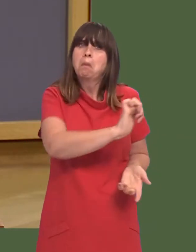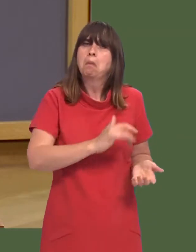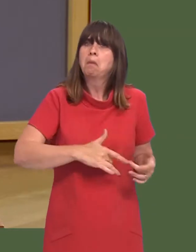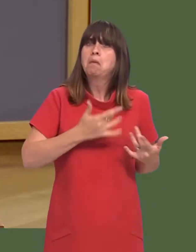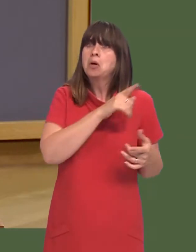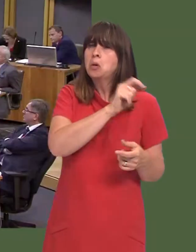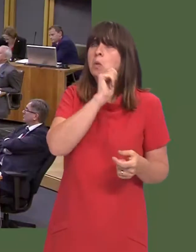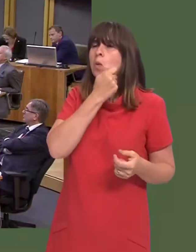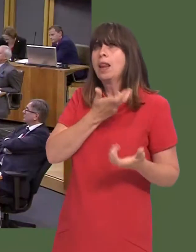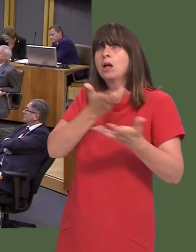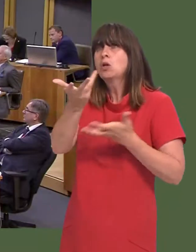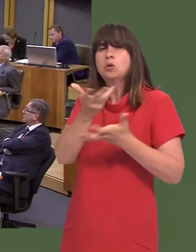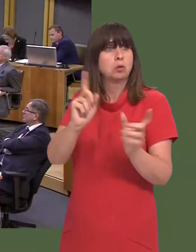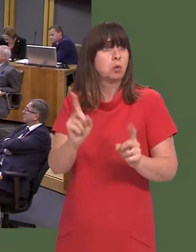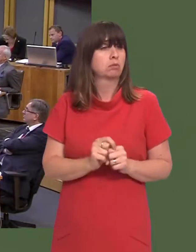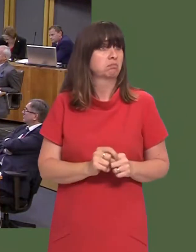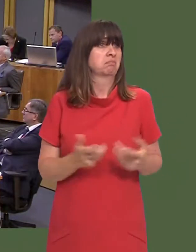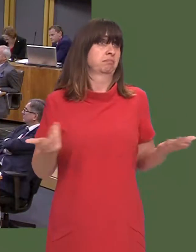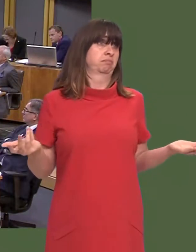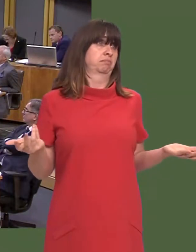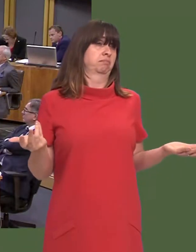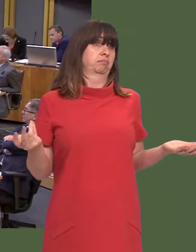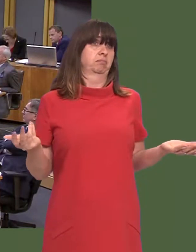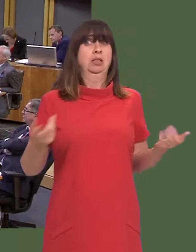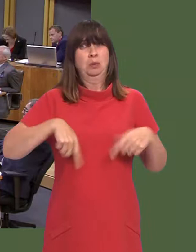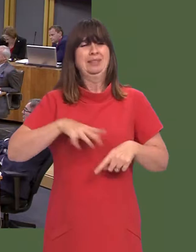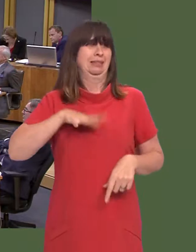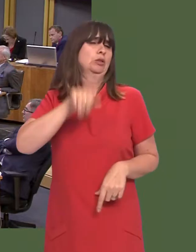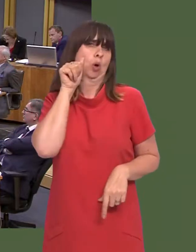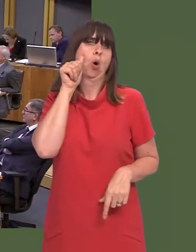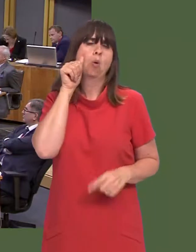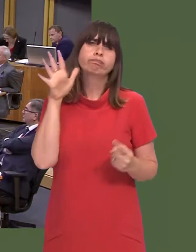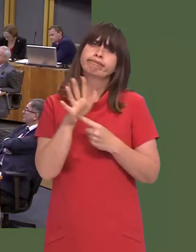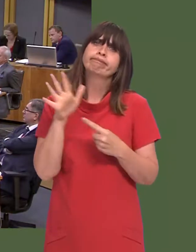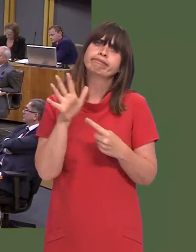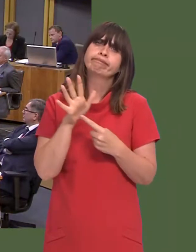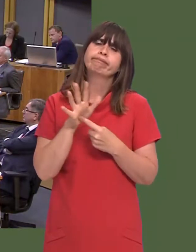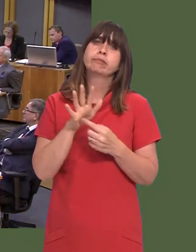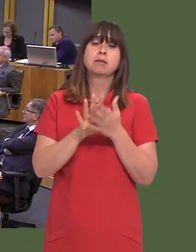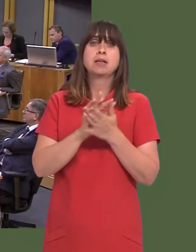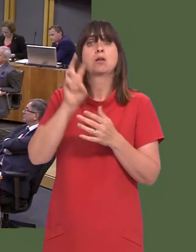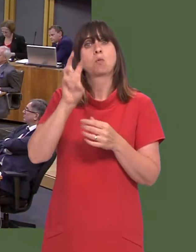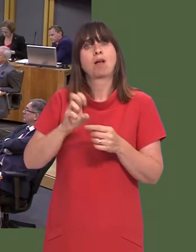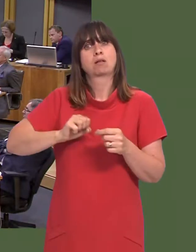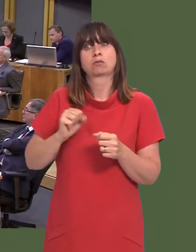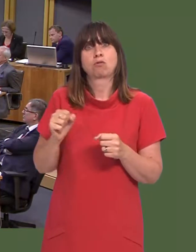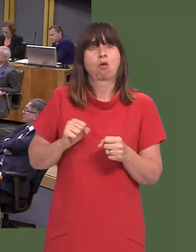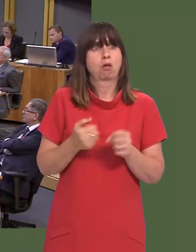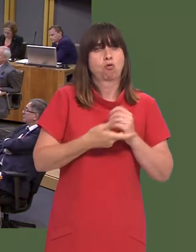I have no idea what the UK Governmentís current position now is. Thatís in no-oneís interests, and itís hugely important that they work with the devolved administrations to get there.